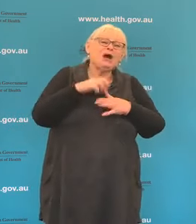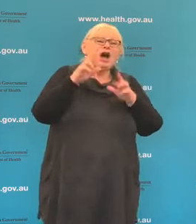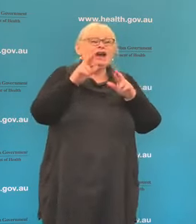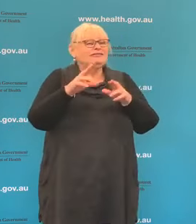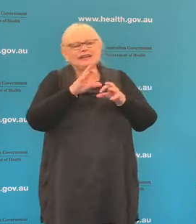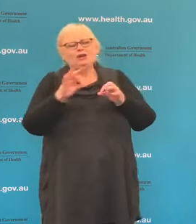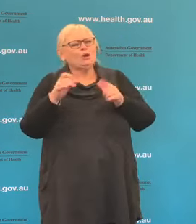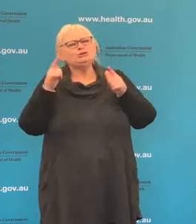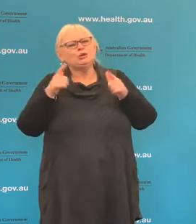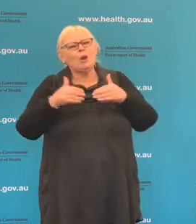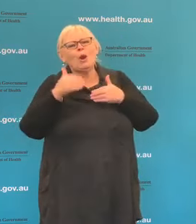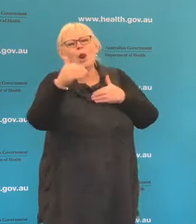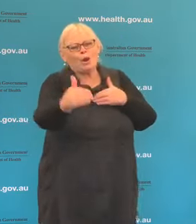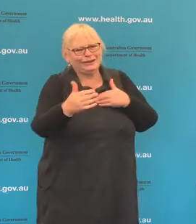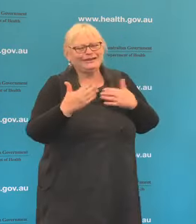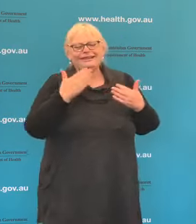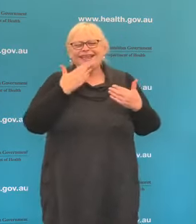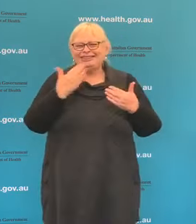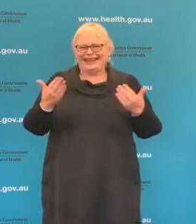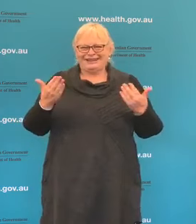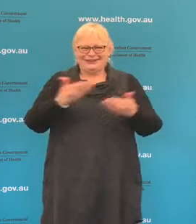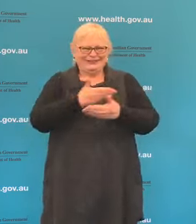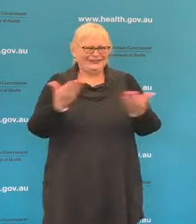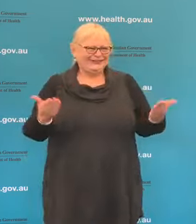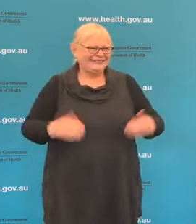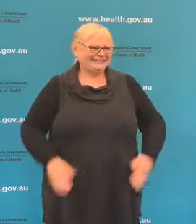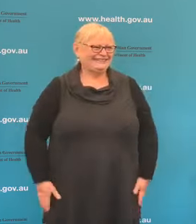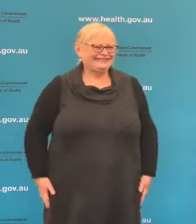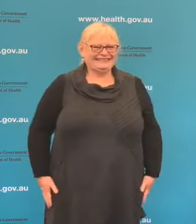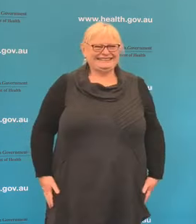too long. Thanks everybody, thanks a lot